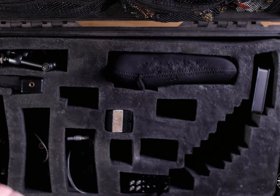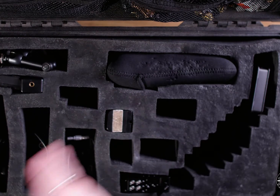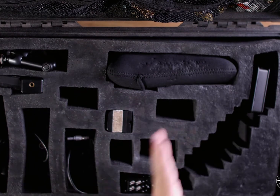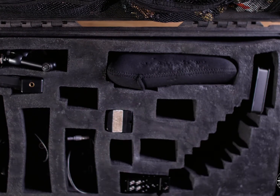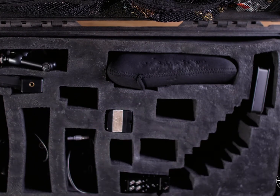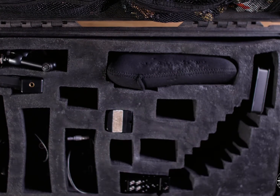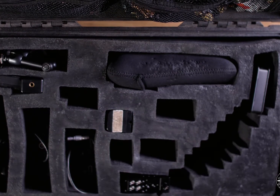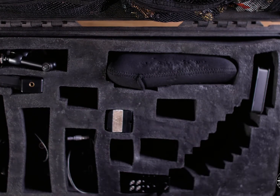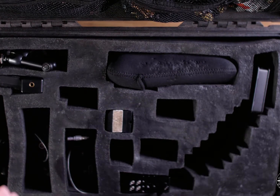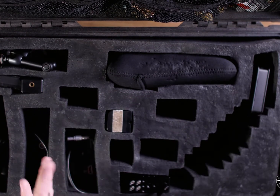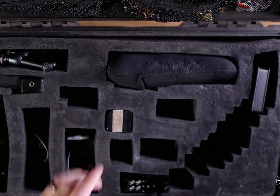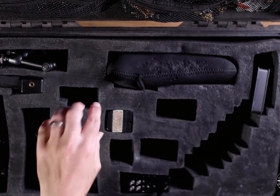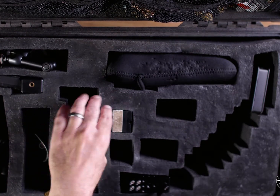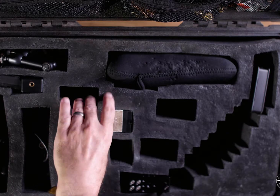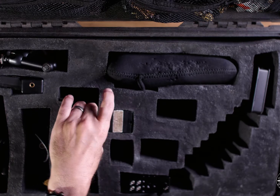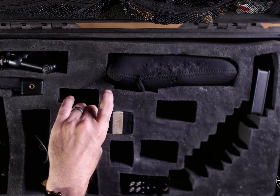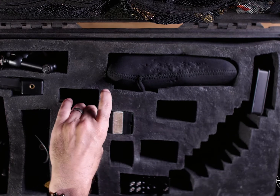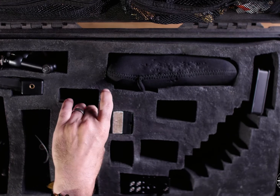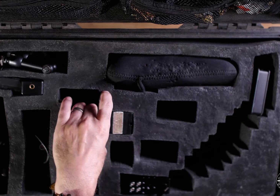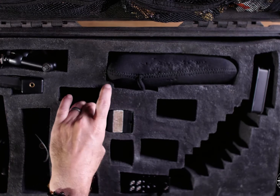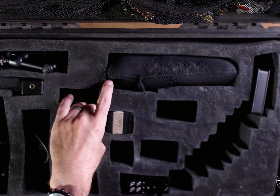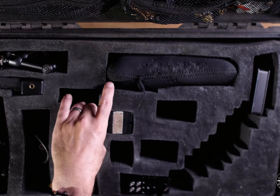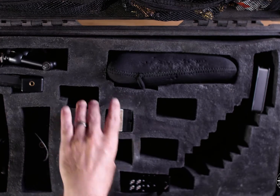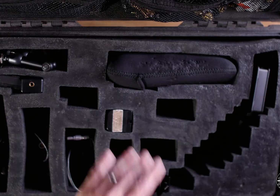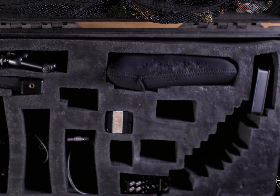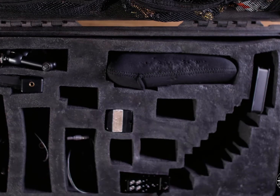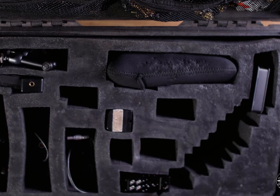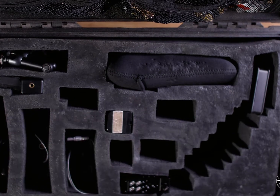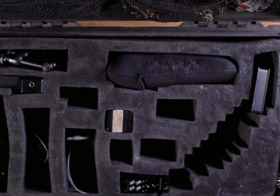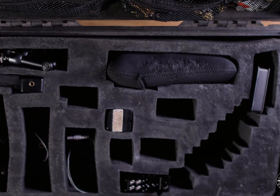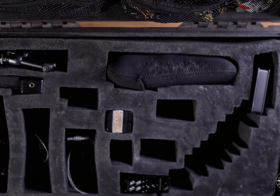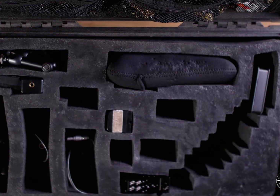know exactly what it is I also like it because a custom case versus some of the